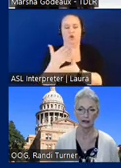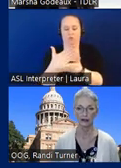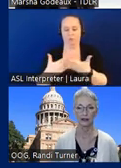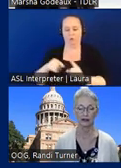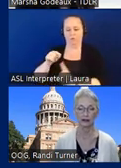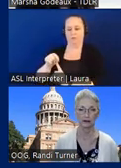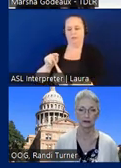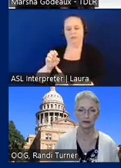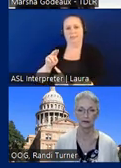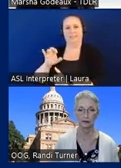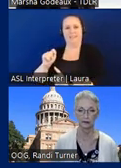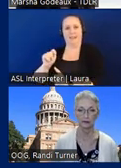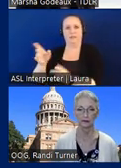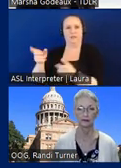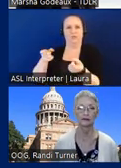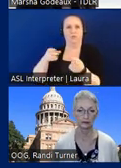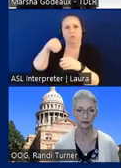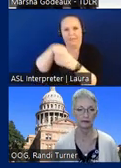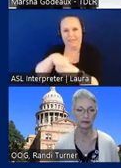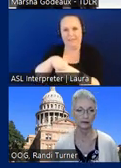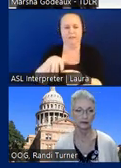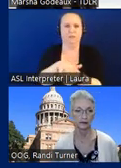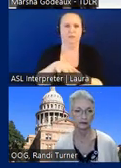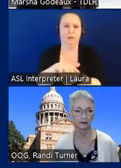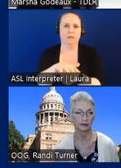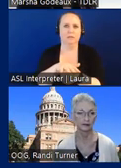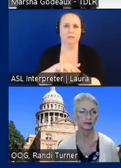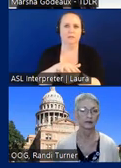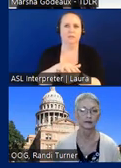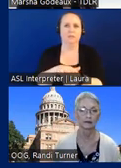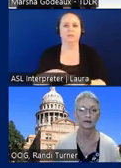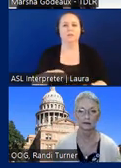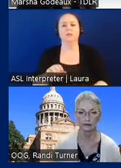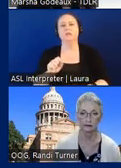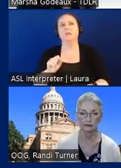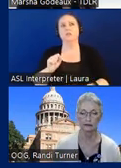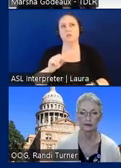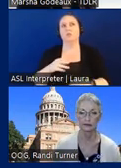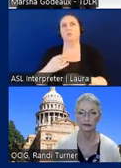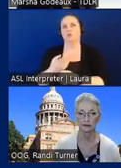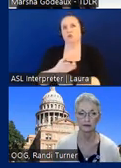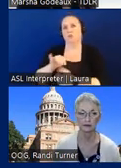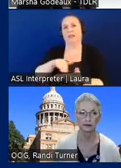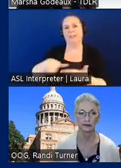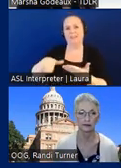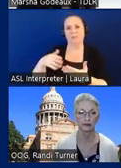authority over so in the space so it it uses the the tenant funding exception uses the idea that